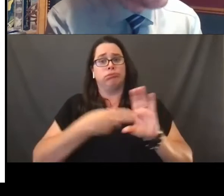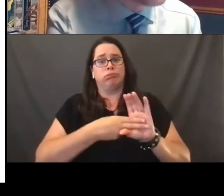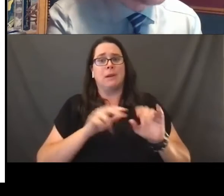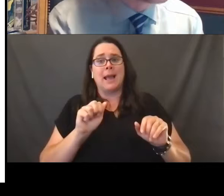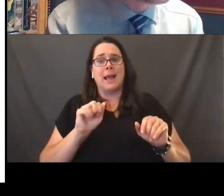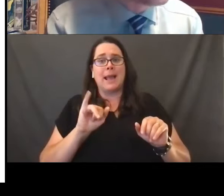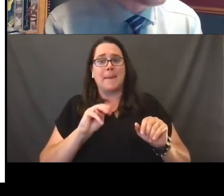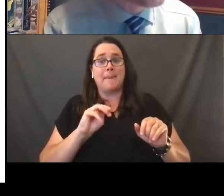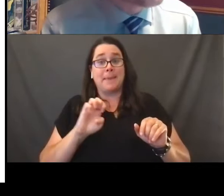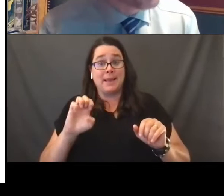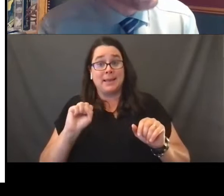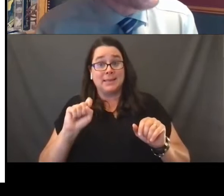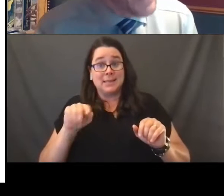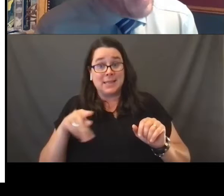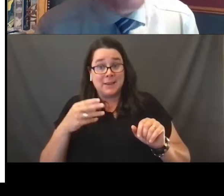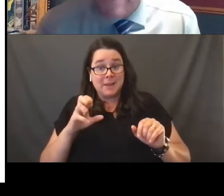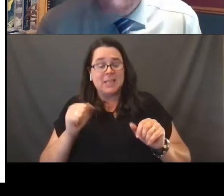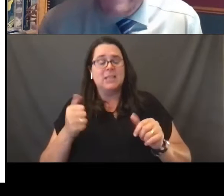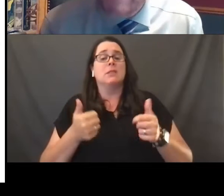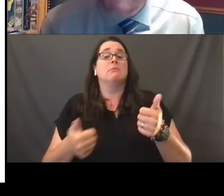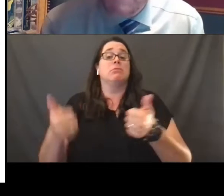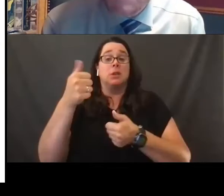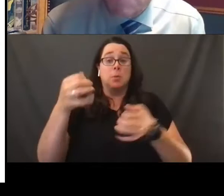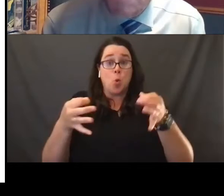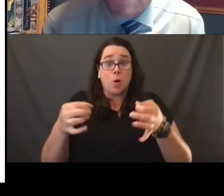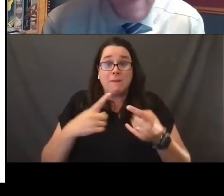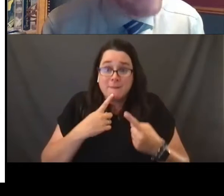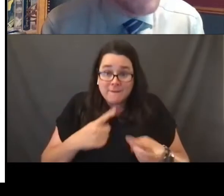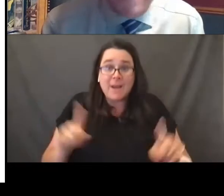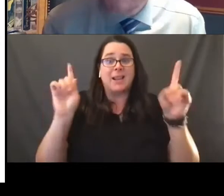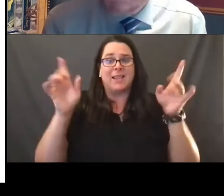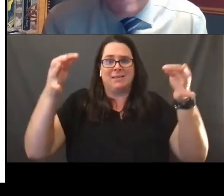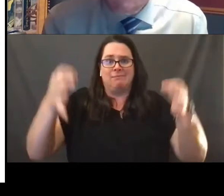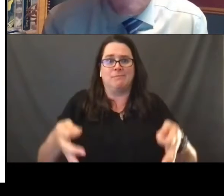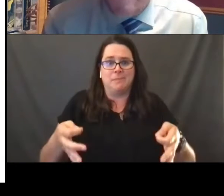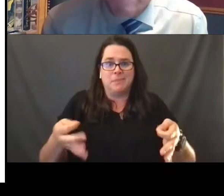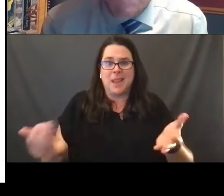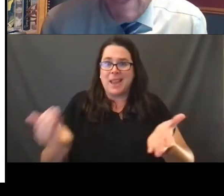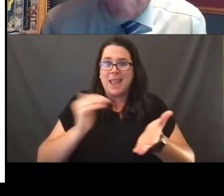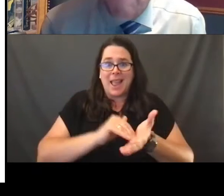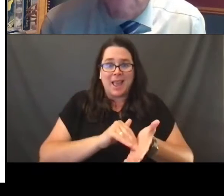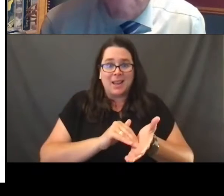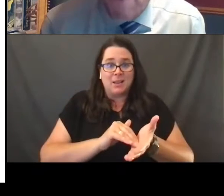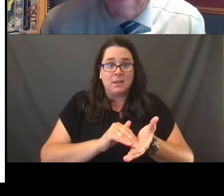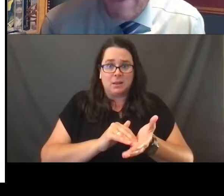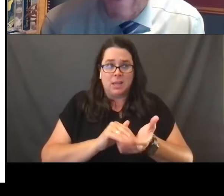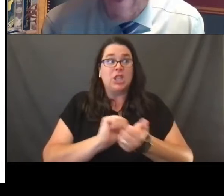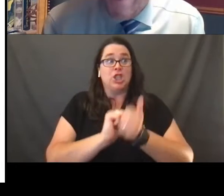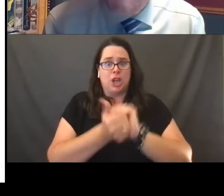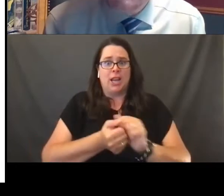coming to the United States Supreme Court and finally getting this decision that again changed the landscape for America